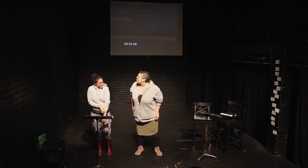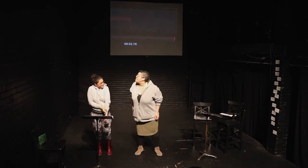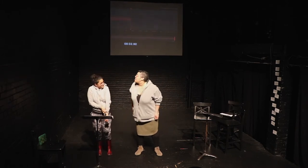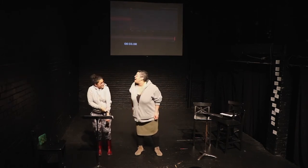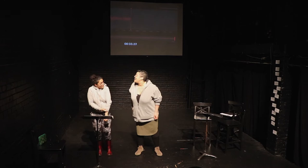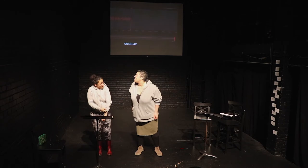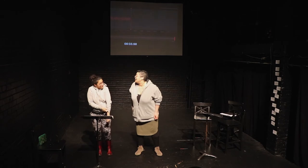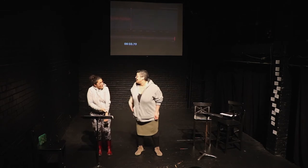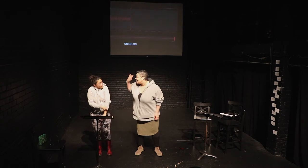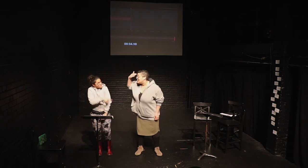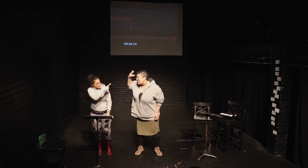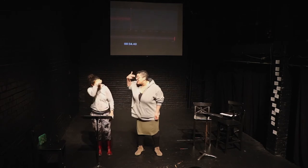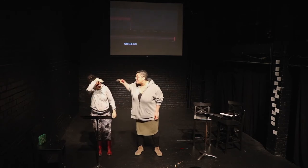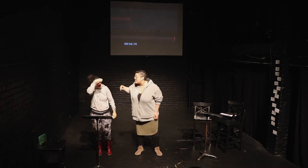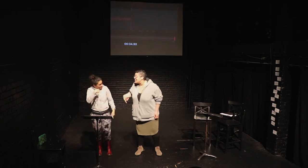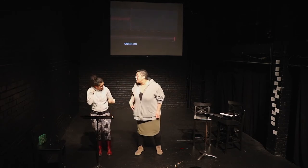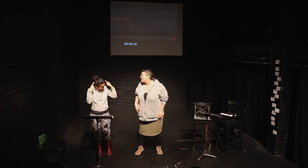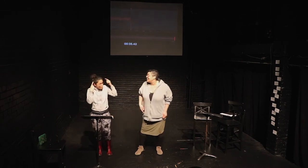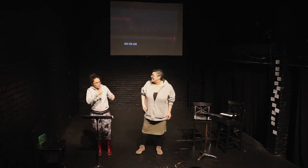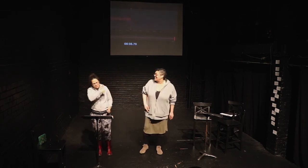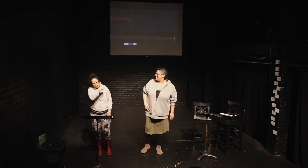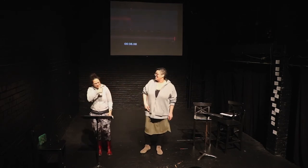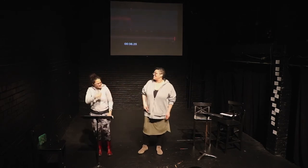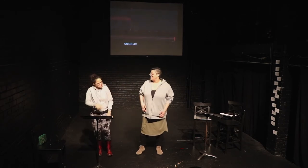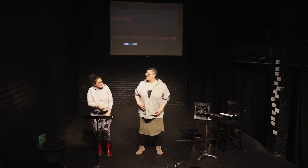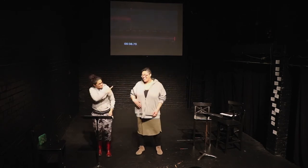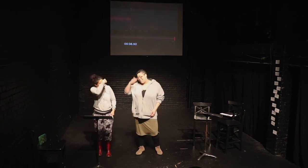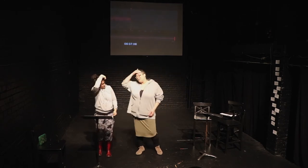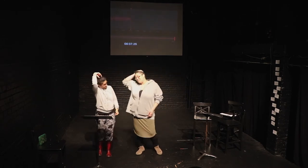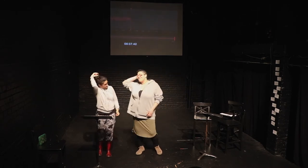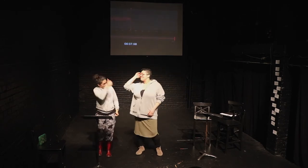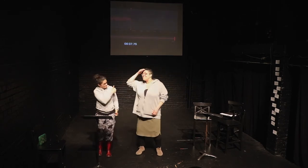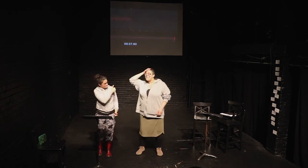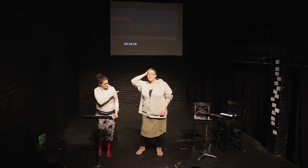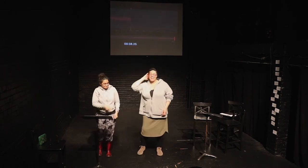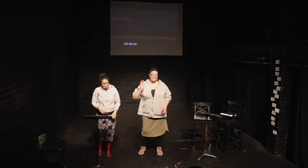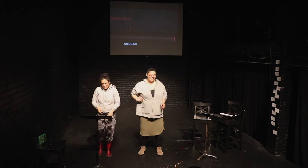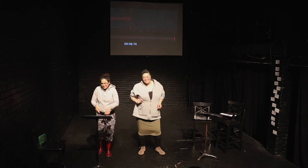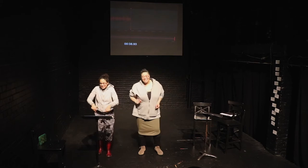I love your hair. Your hair looks good. Thank you. Yeah thanks.